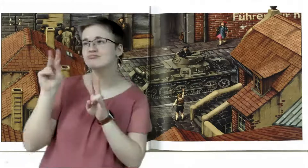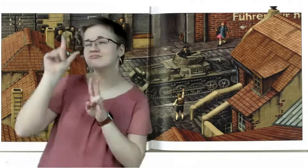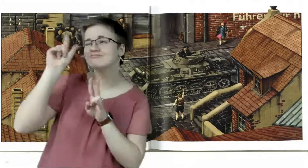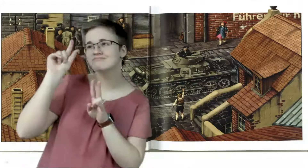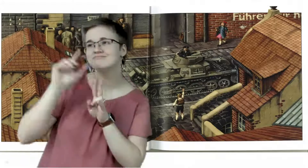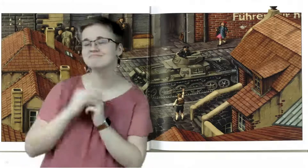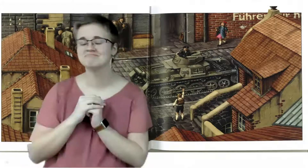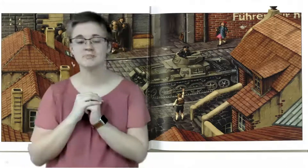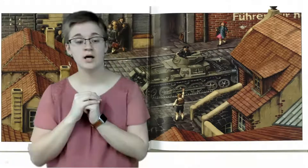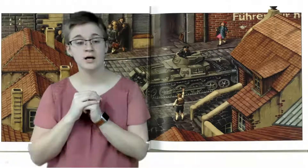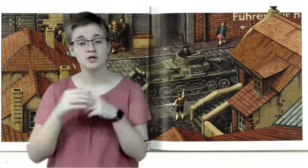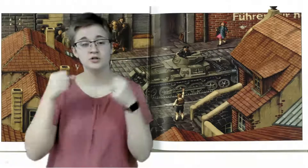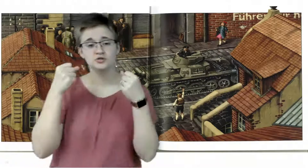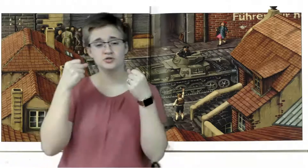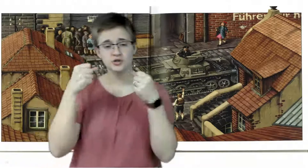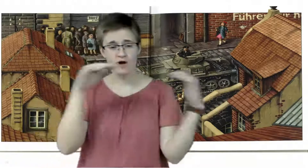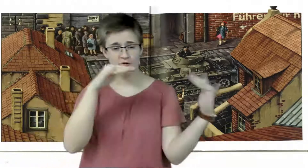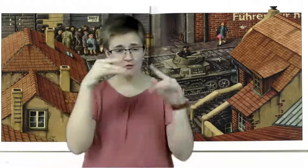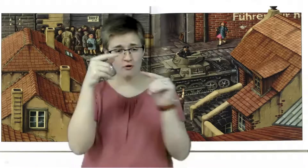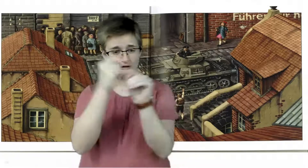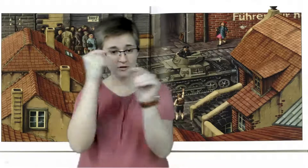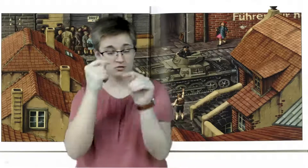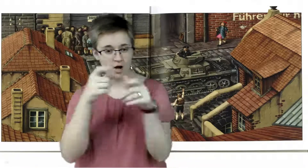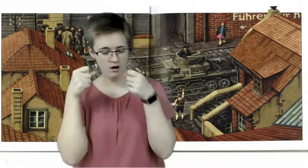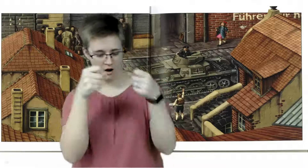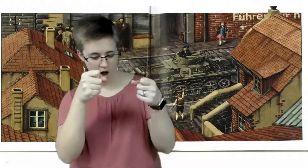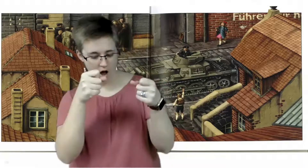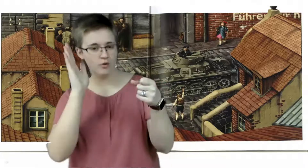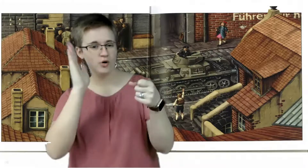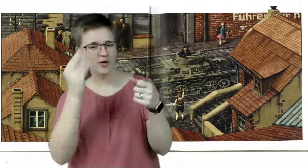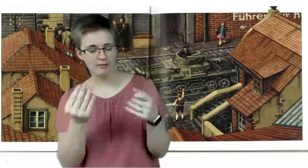They drive tanks that make sparks on the cobblestones.